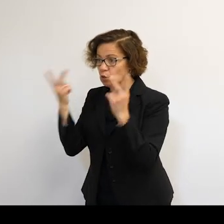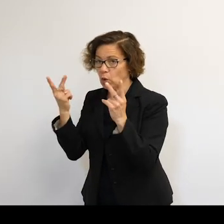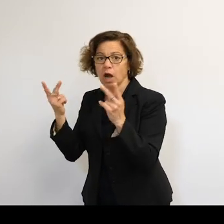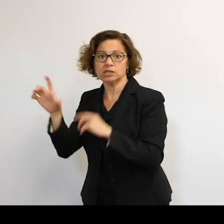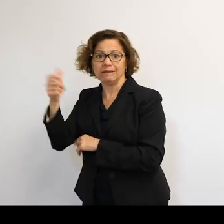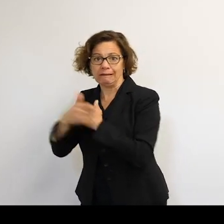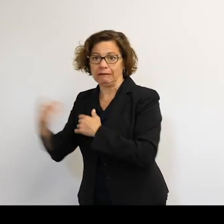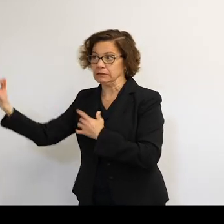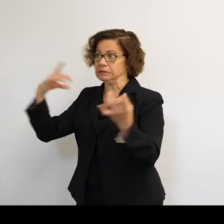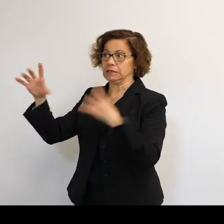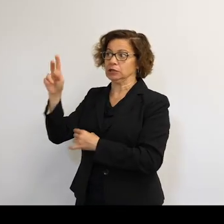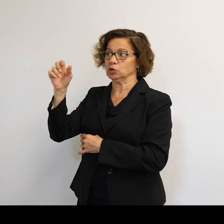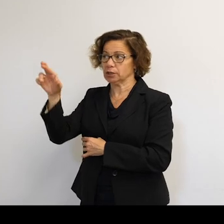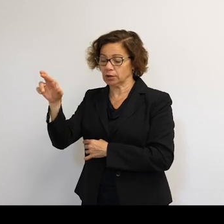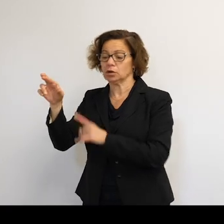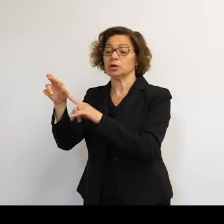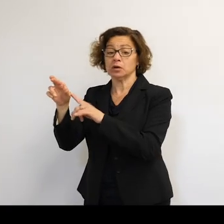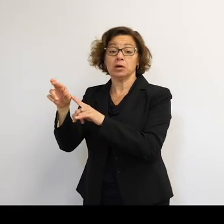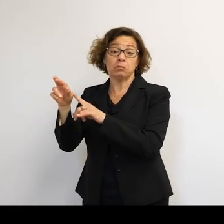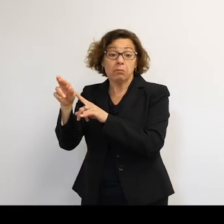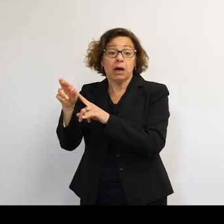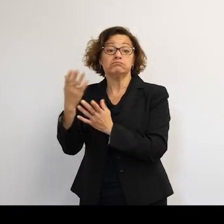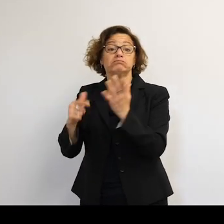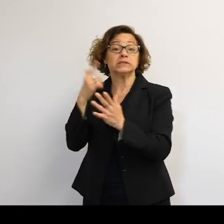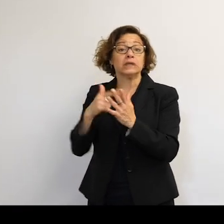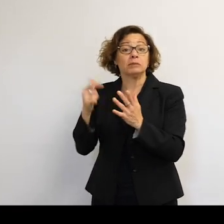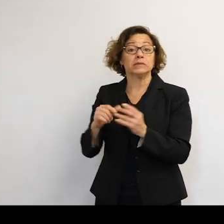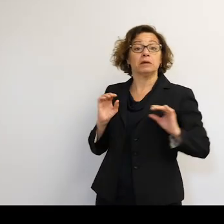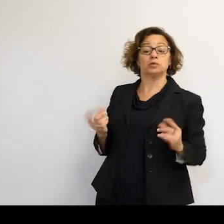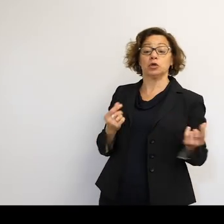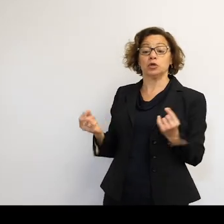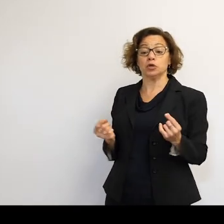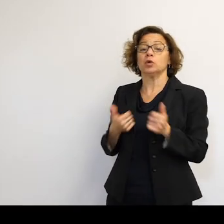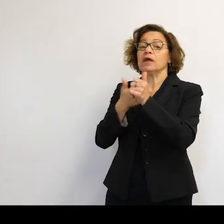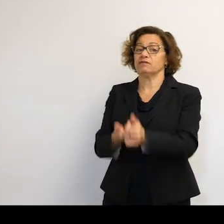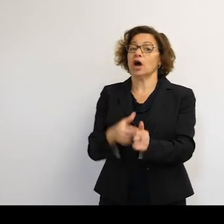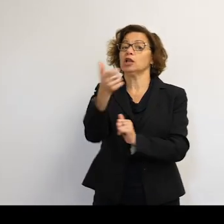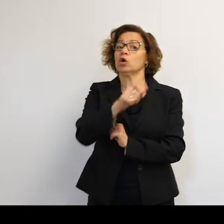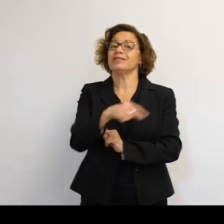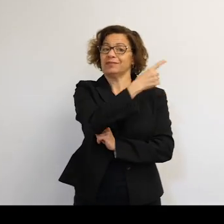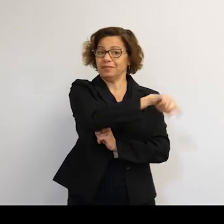But they've got to fill their days, so they also detect and track all these space objects